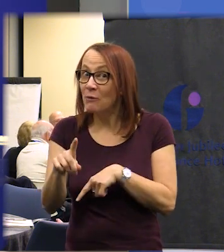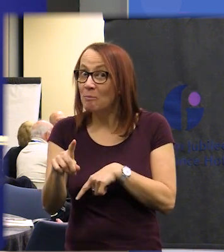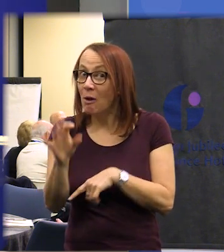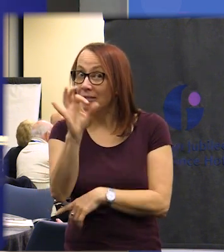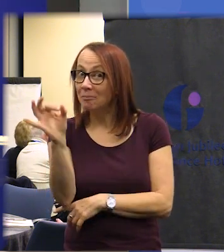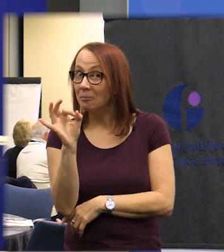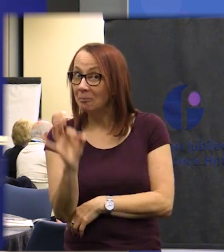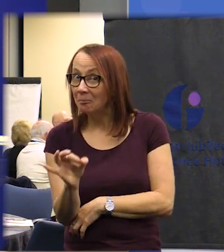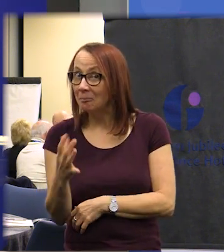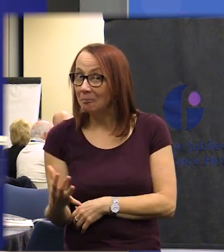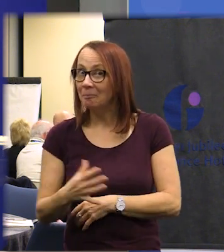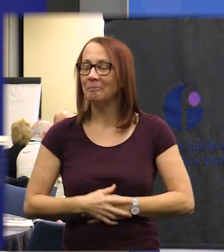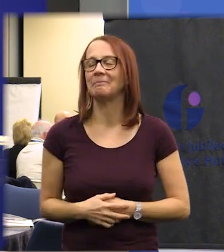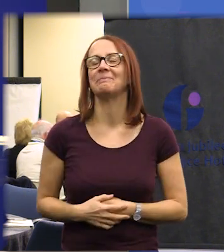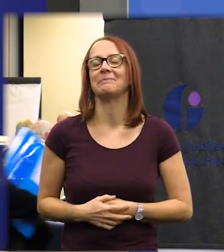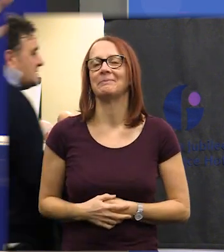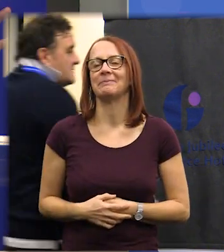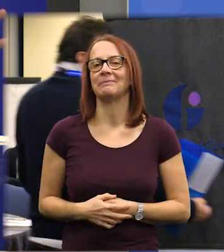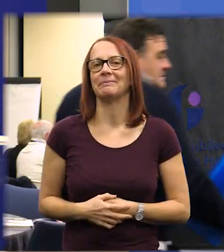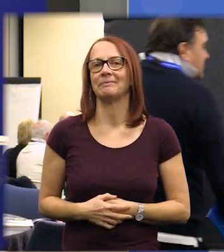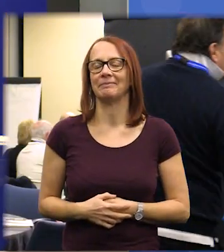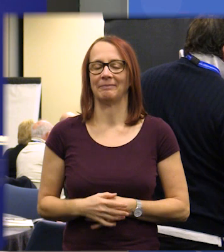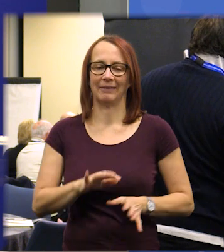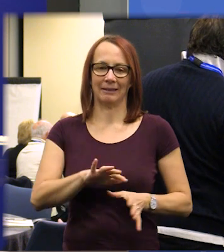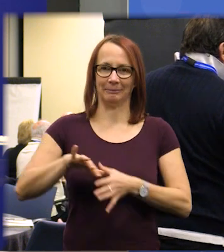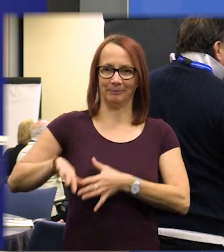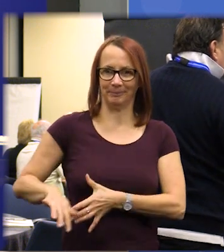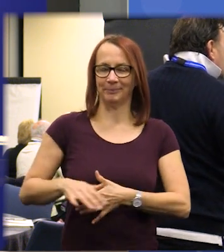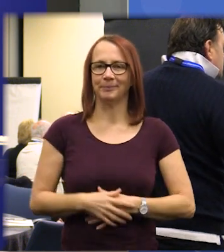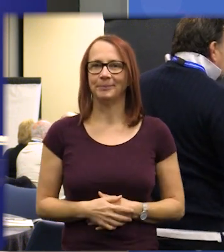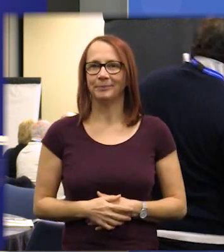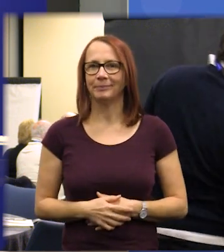okay so we're gonna move on today and we're gonna have time to discuss the